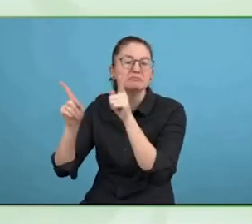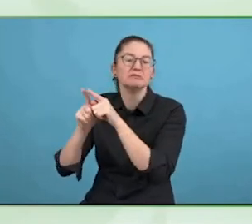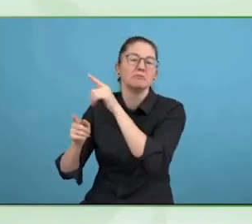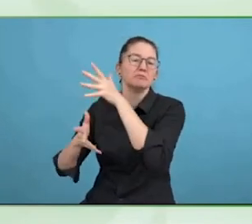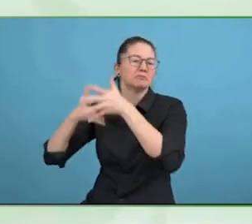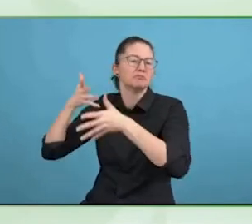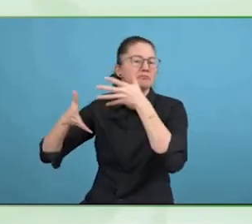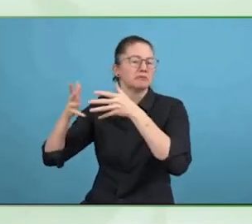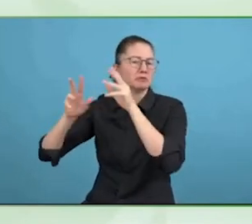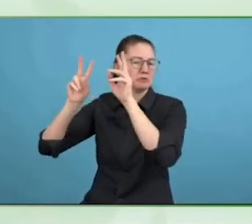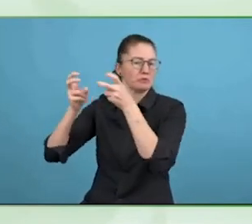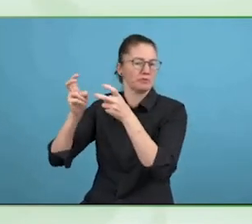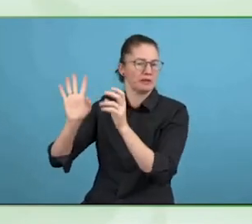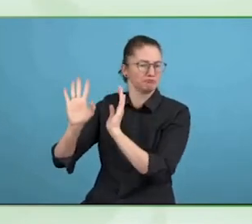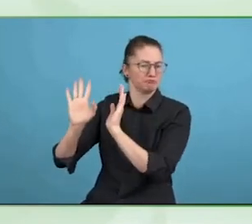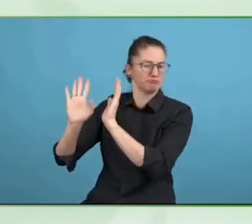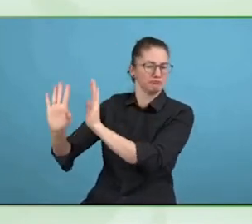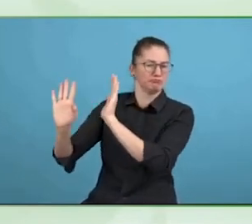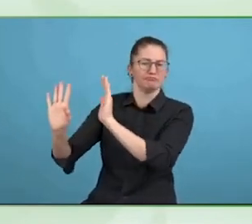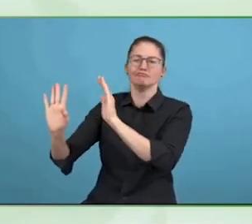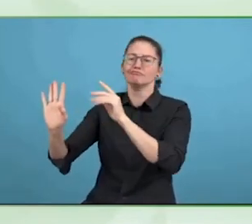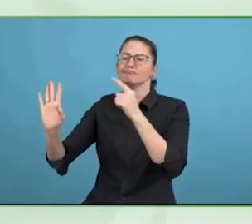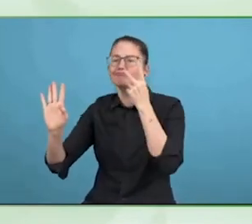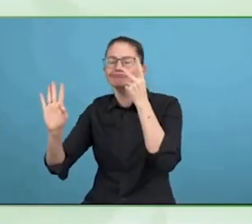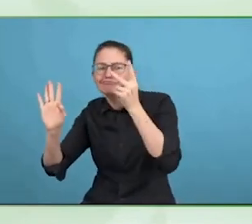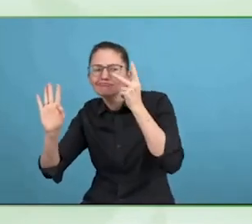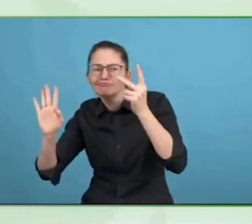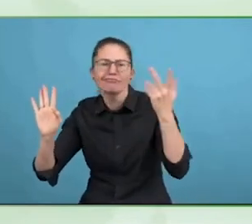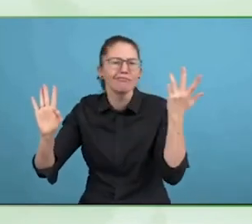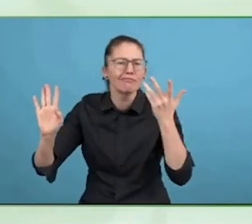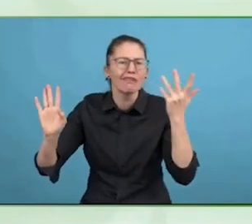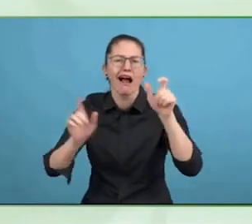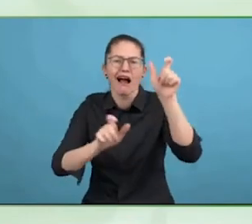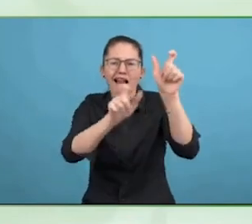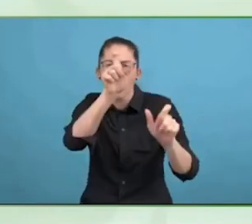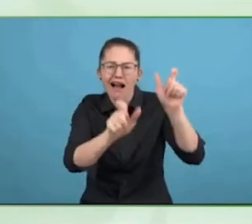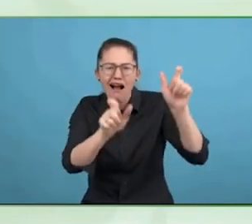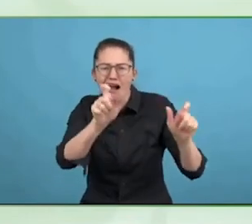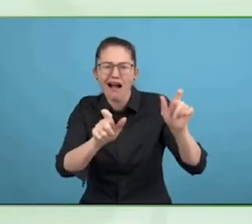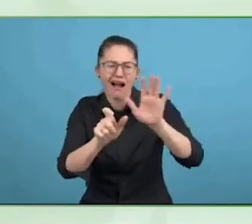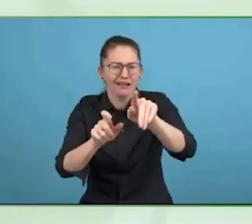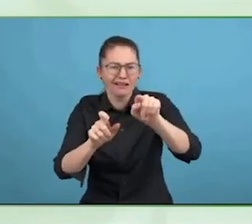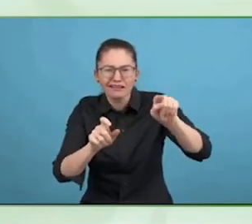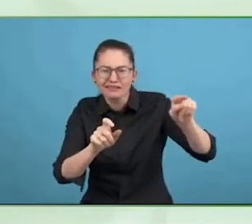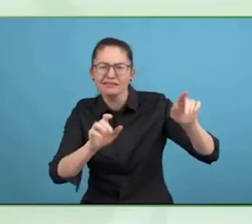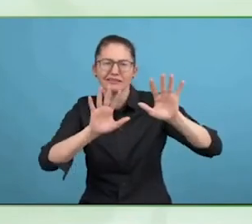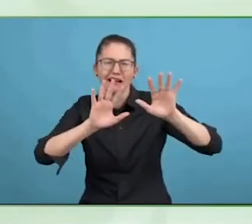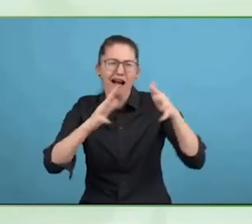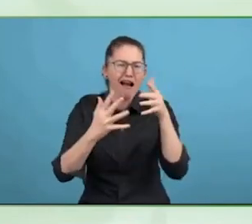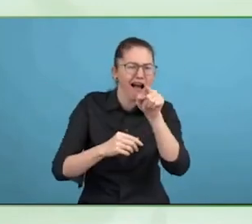Josh, please. Thank you. I want to repeat what Frances said, cannot be there in person but